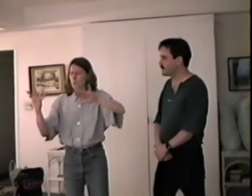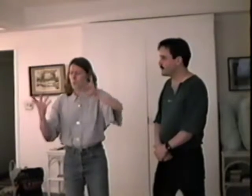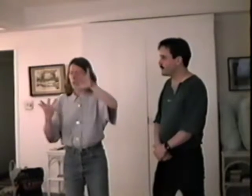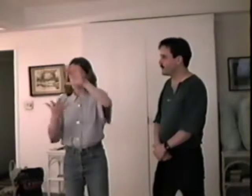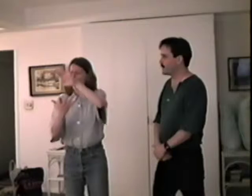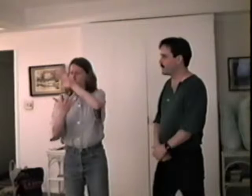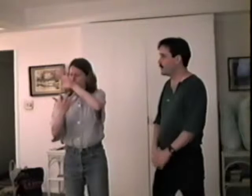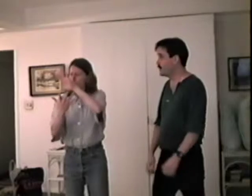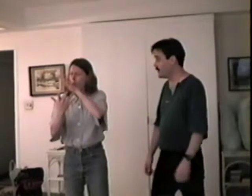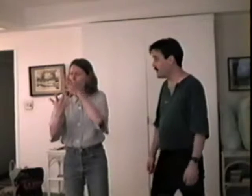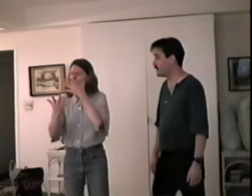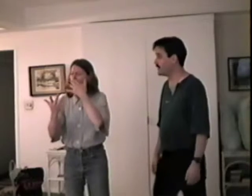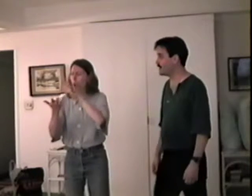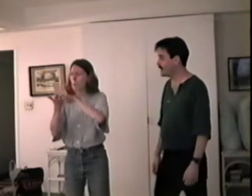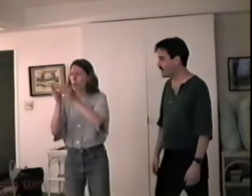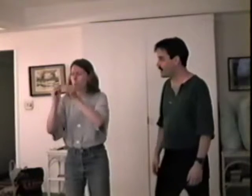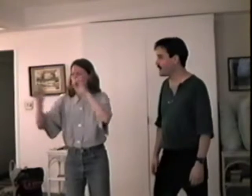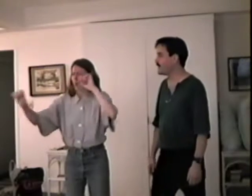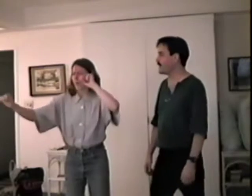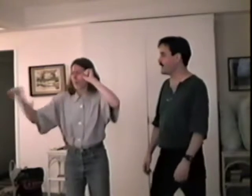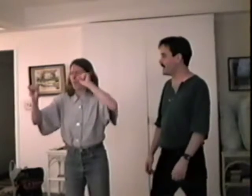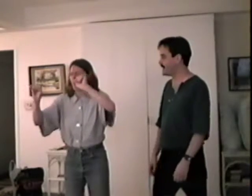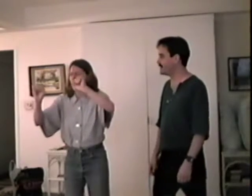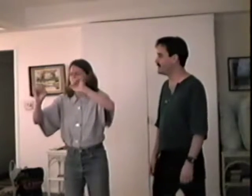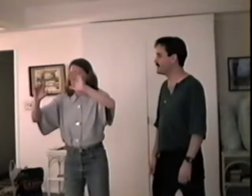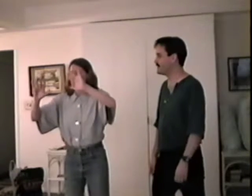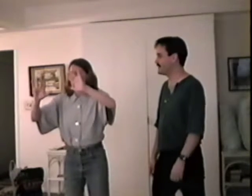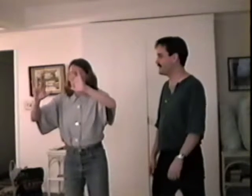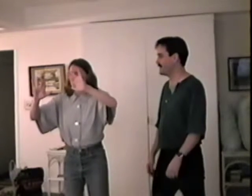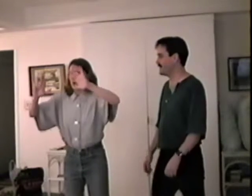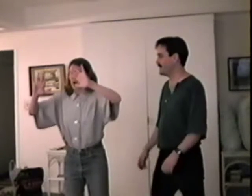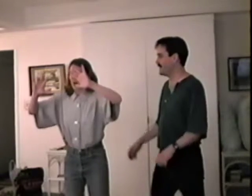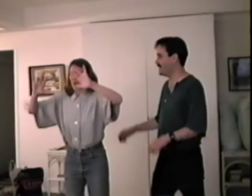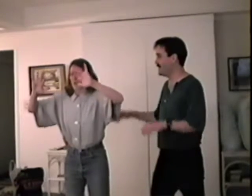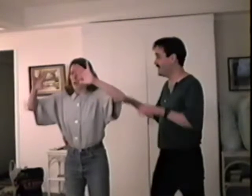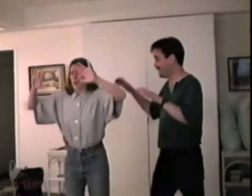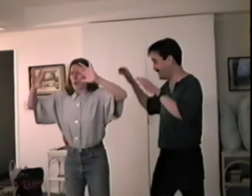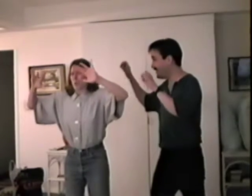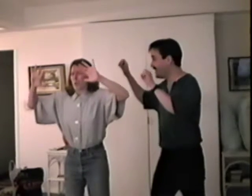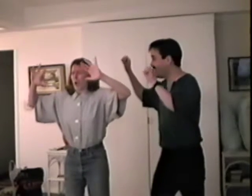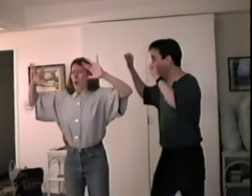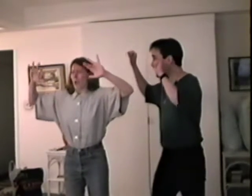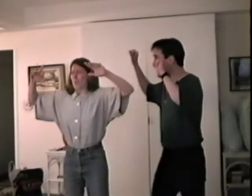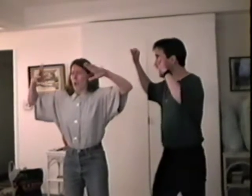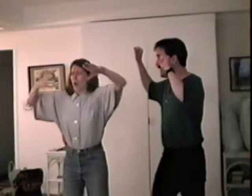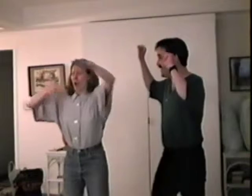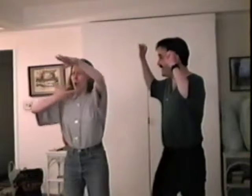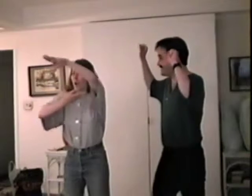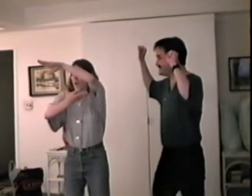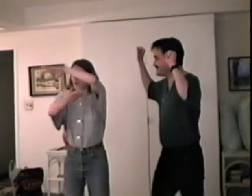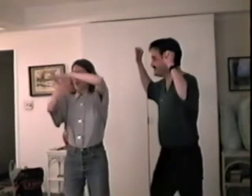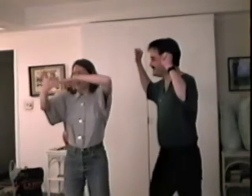so bright that in a moment they’ll set the dawn on fire! and that moment just before they do I see it, I see it!